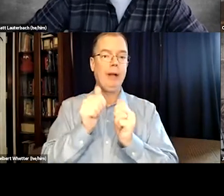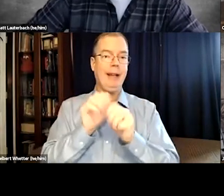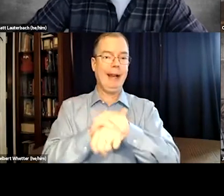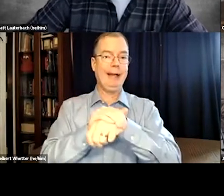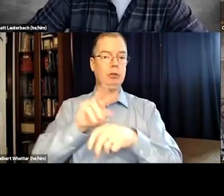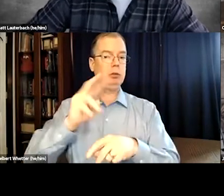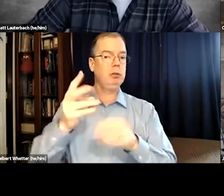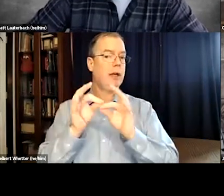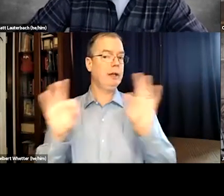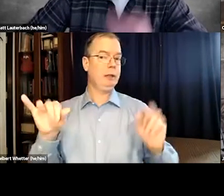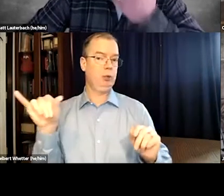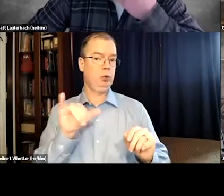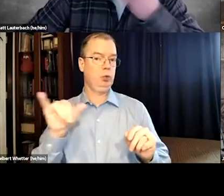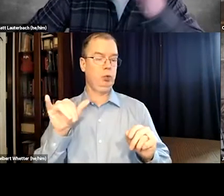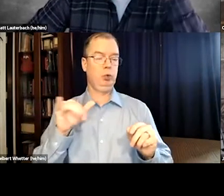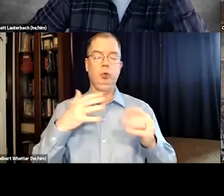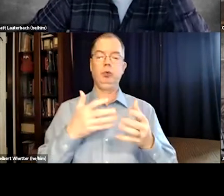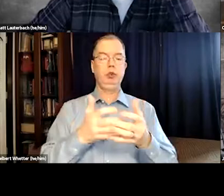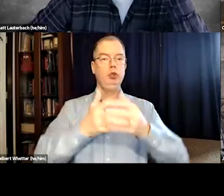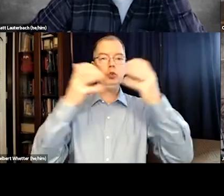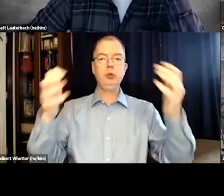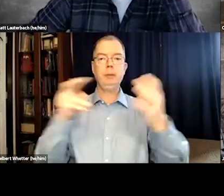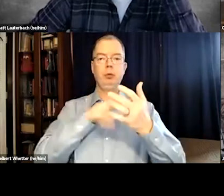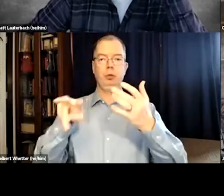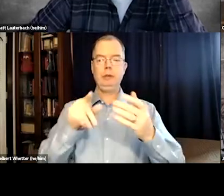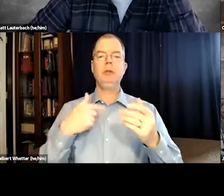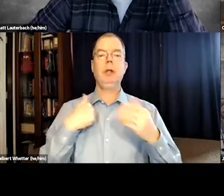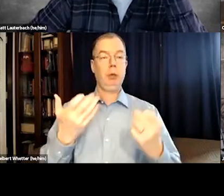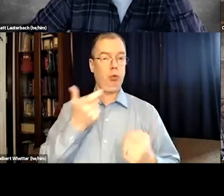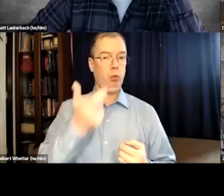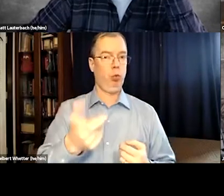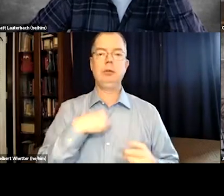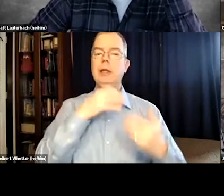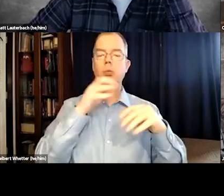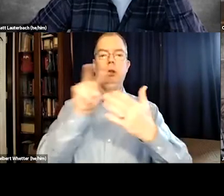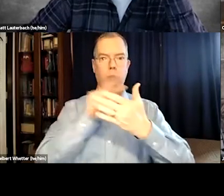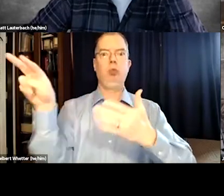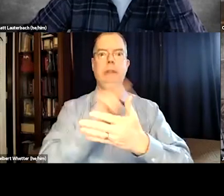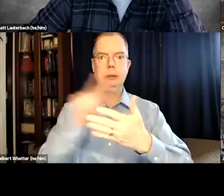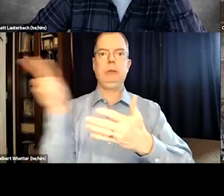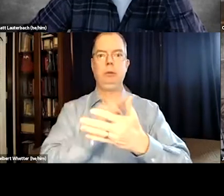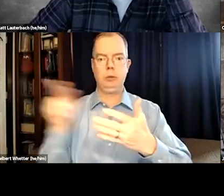It can be a problem for people who have English as their second language also. If there's too much to read.